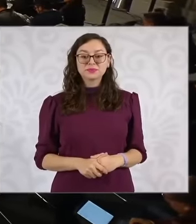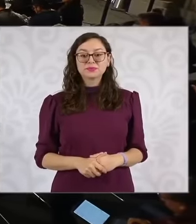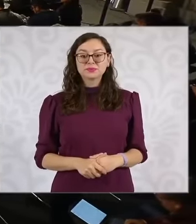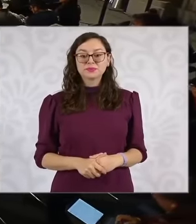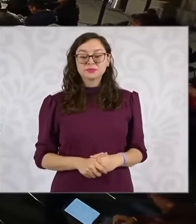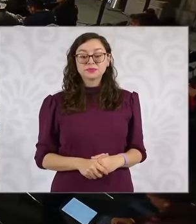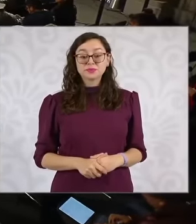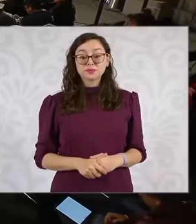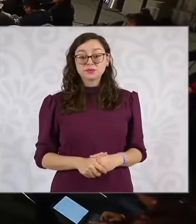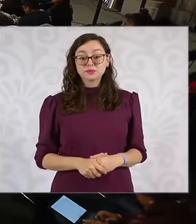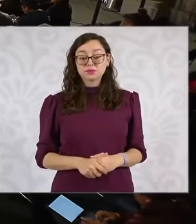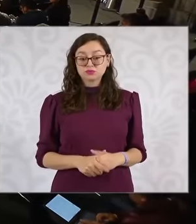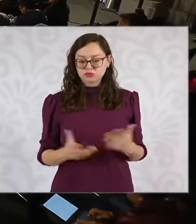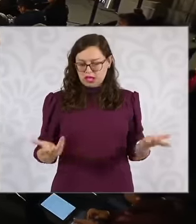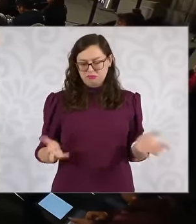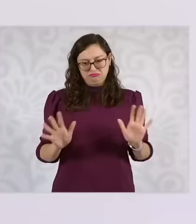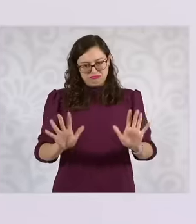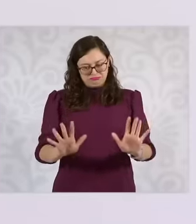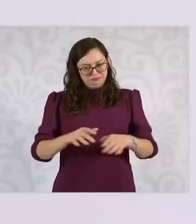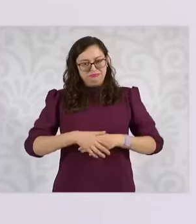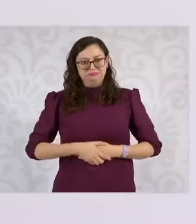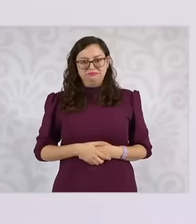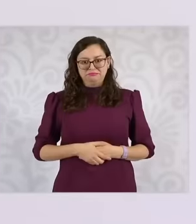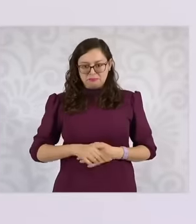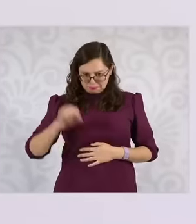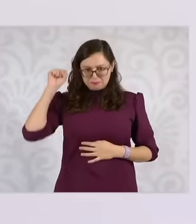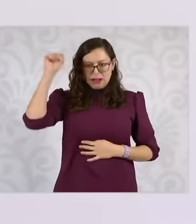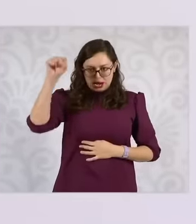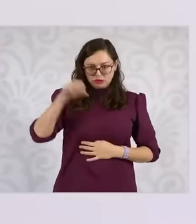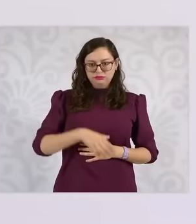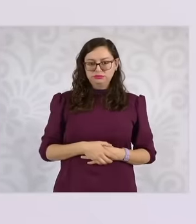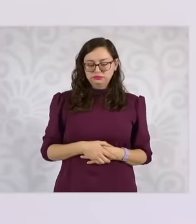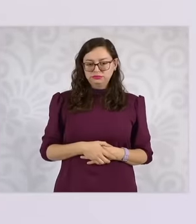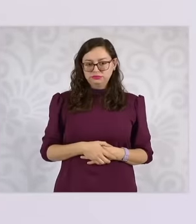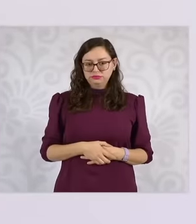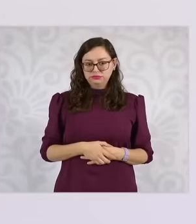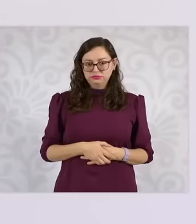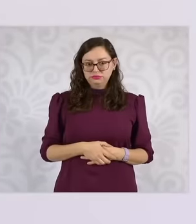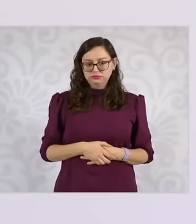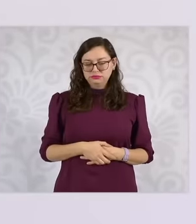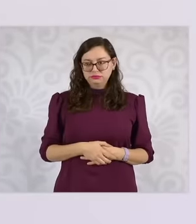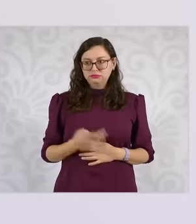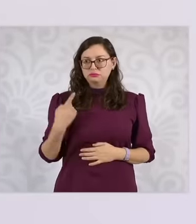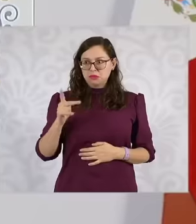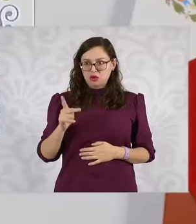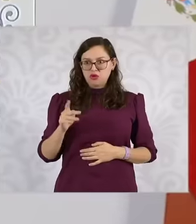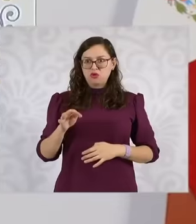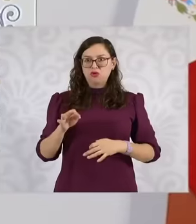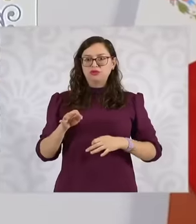In other words, they are unemployed, in any case, they receive this particular protection, not good if they are